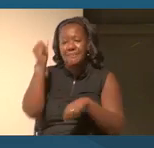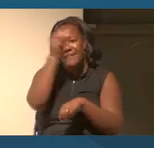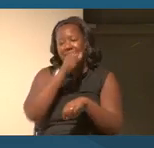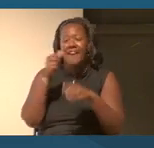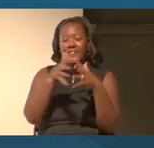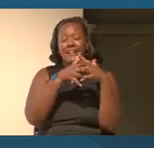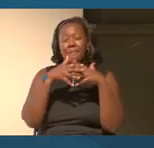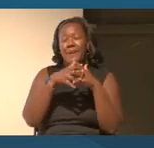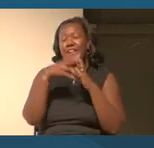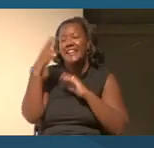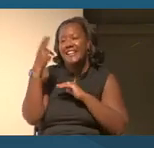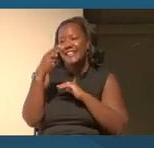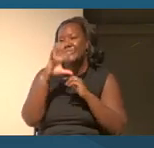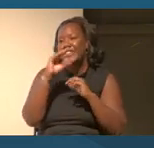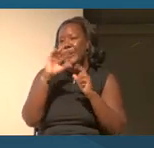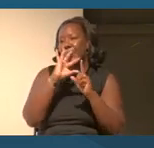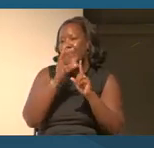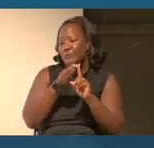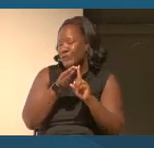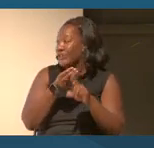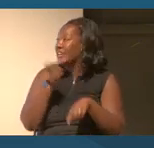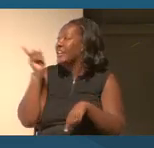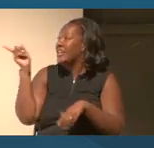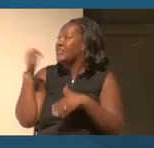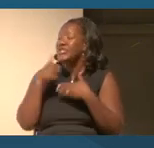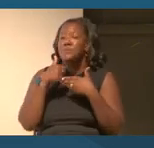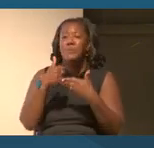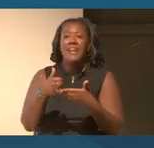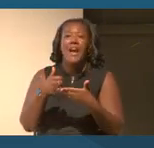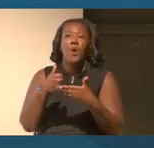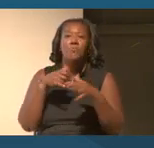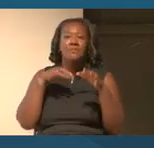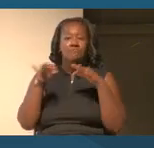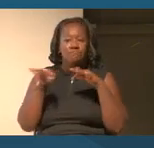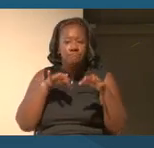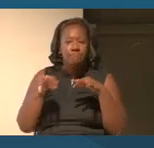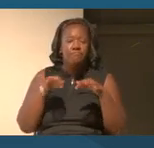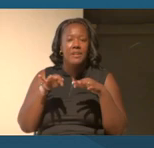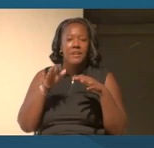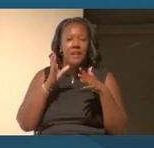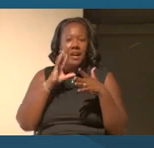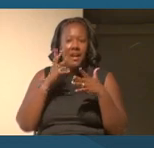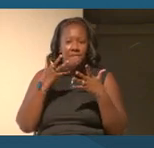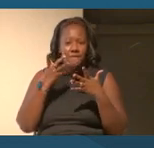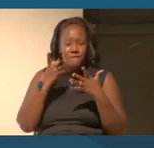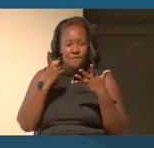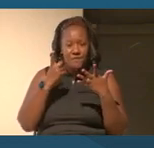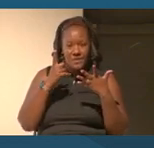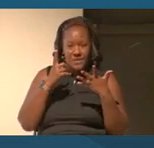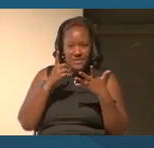And Dr Mack will be helping to walk us through the contours of the initiative.